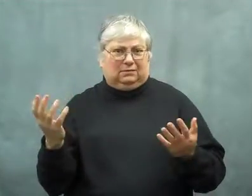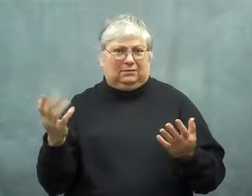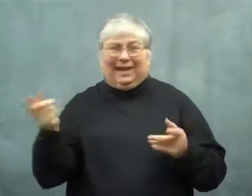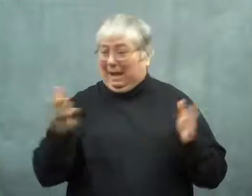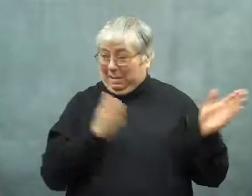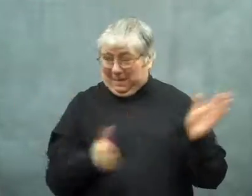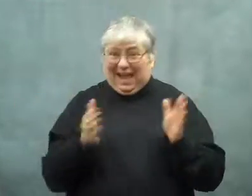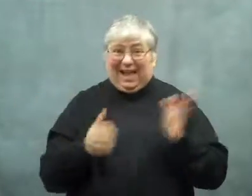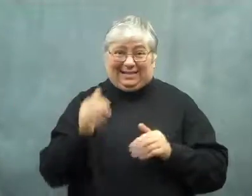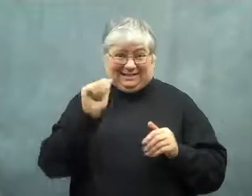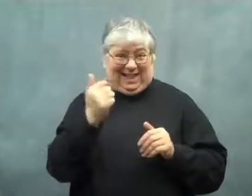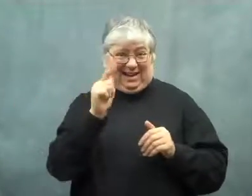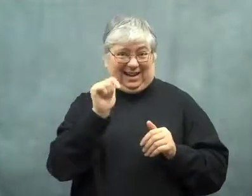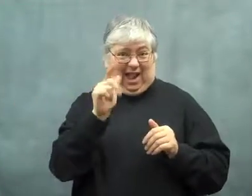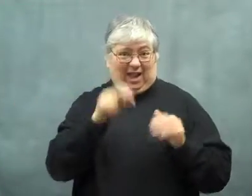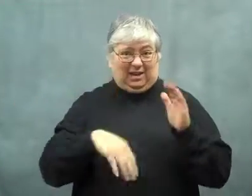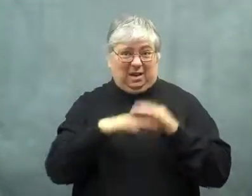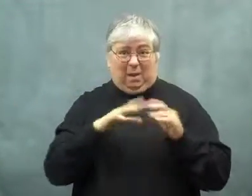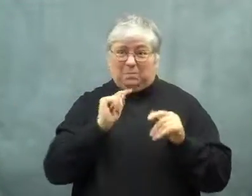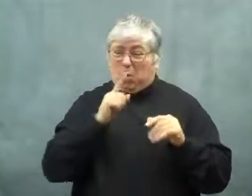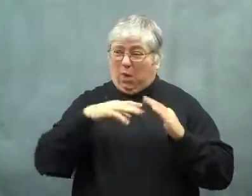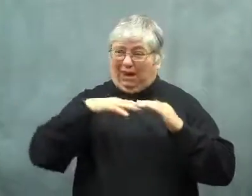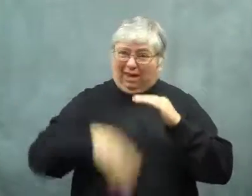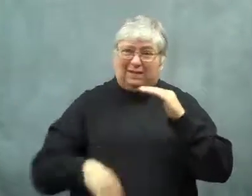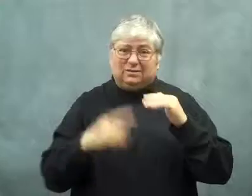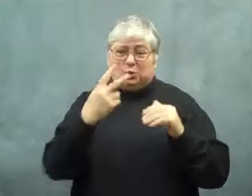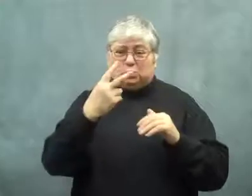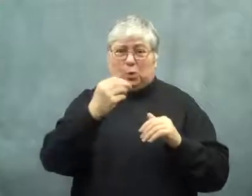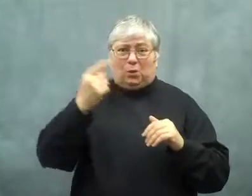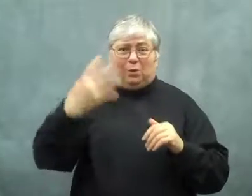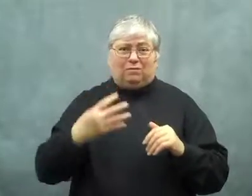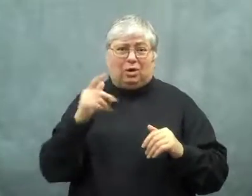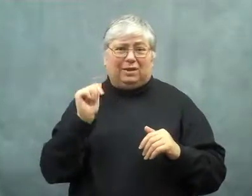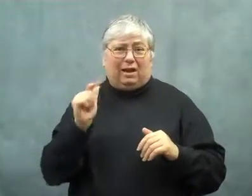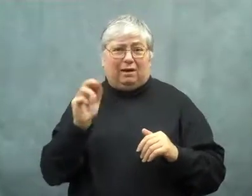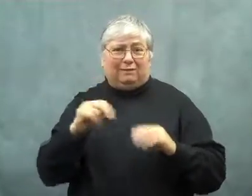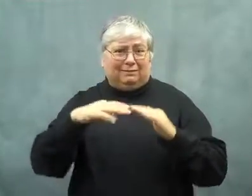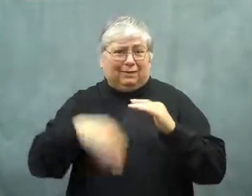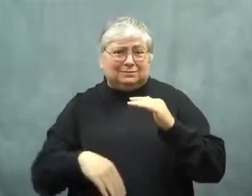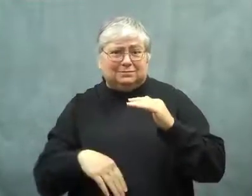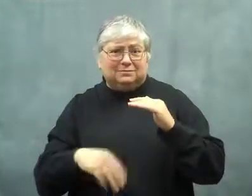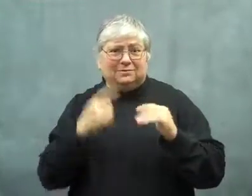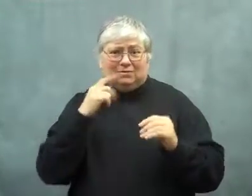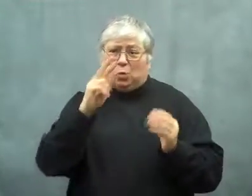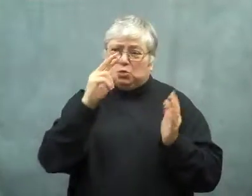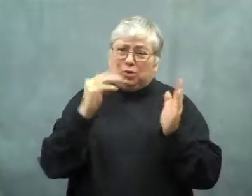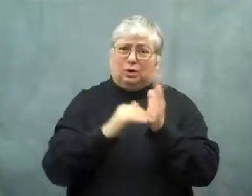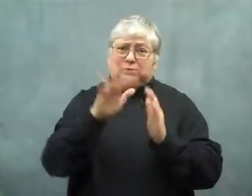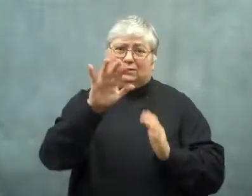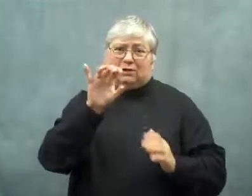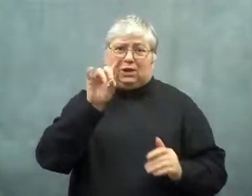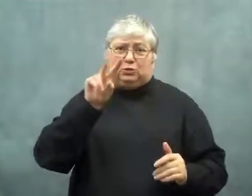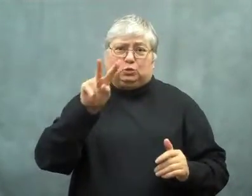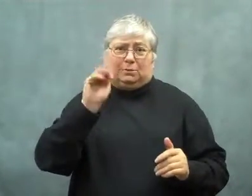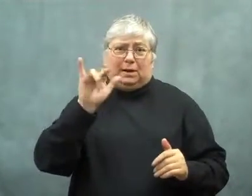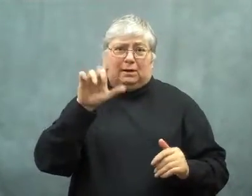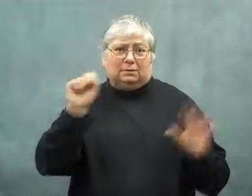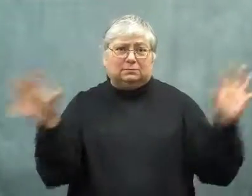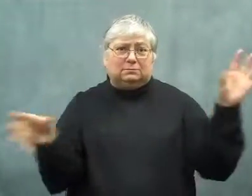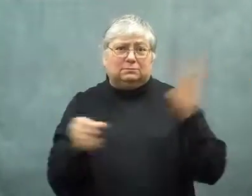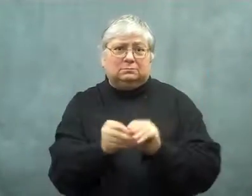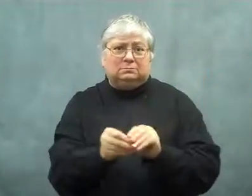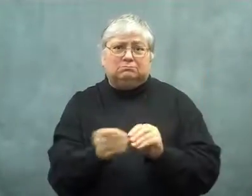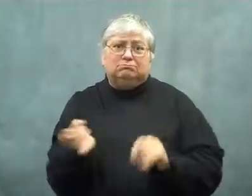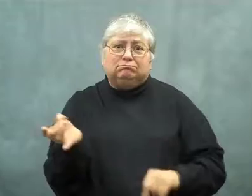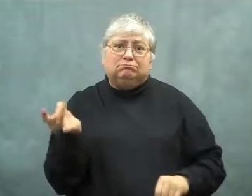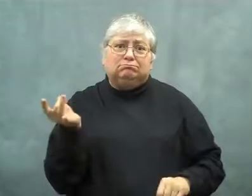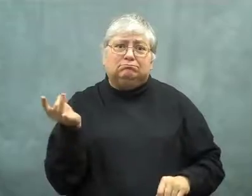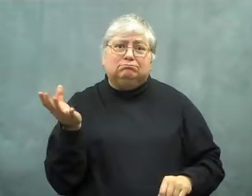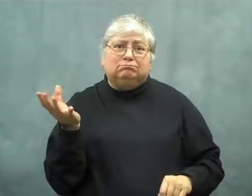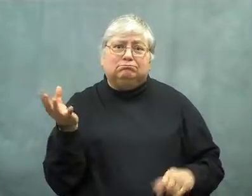He planned on 10 gallons but ended up using less than 2 1/4 gallons!